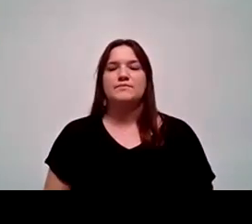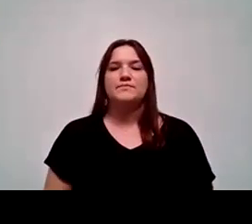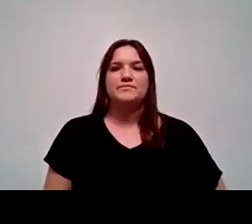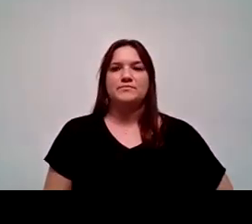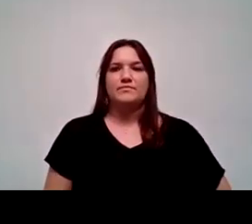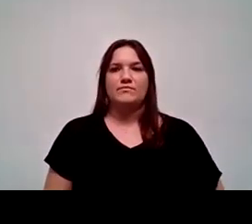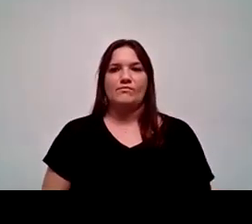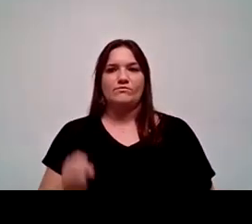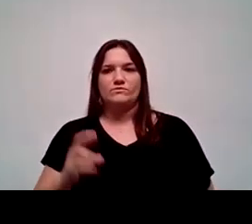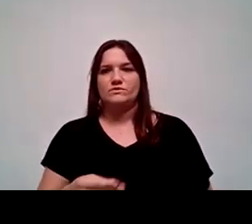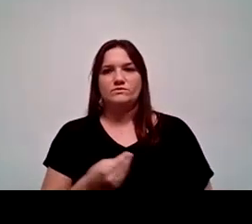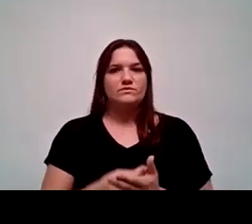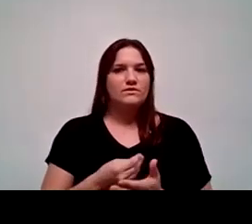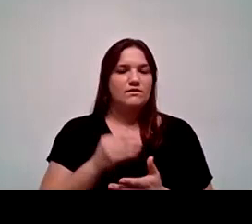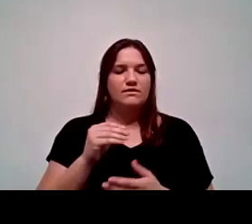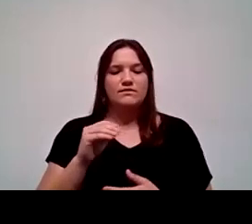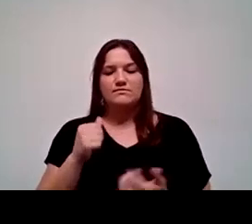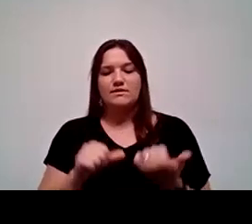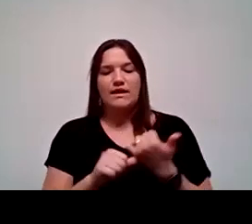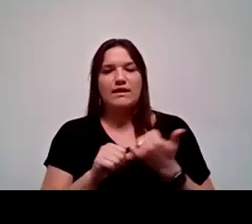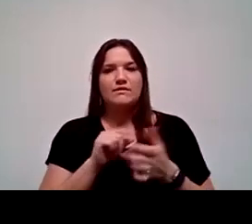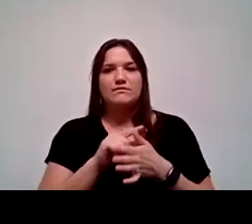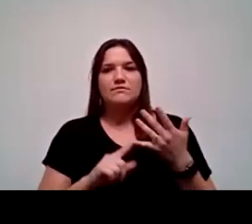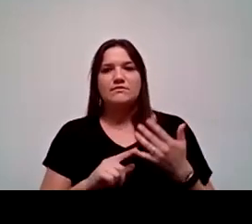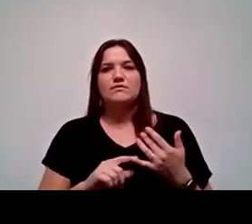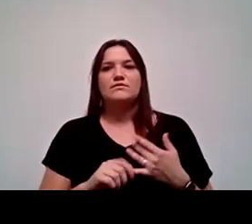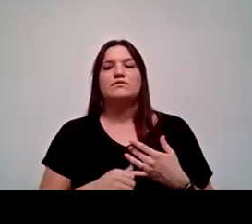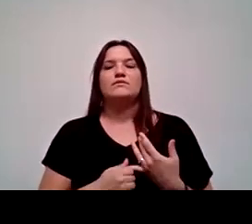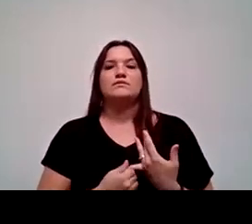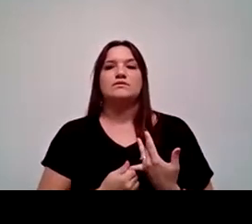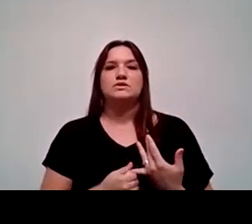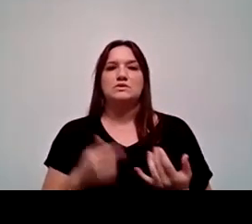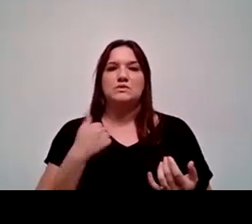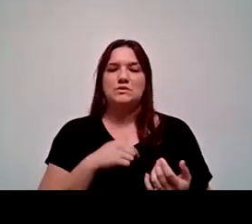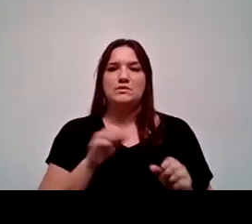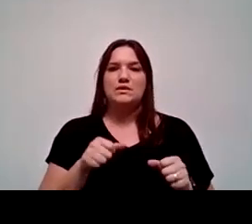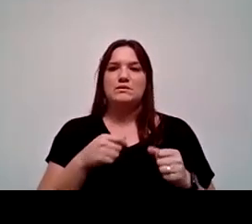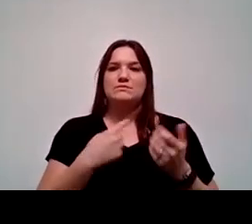and/or the financial aid aspect. And I think we kind of know some of those things. So we were able to address some of those things.